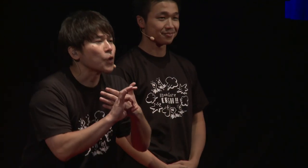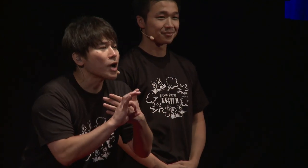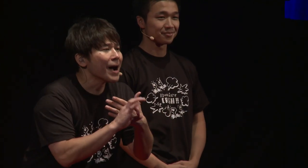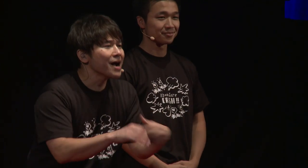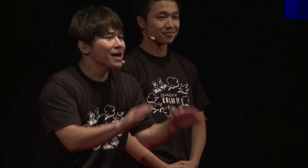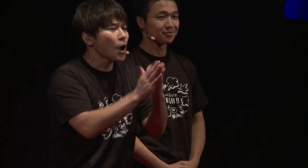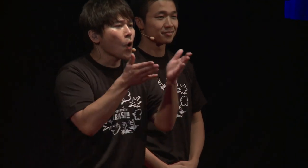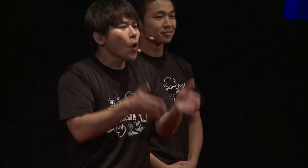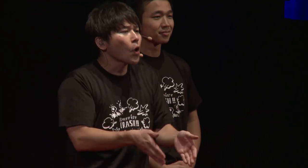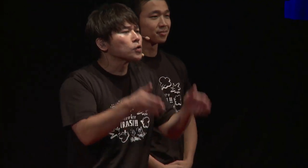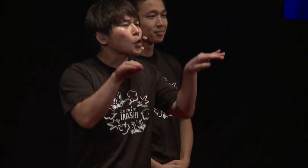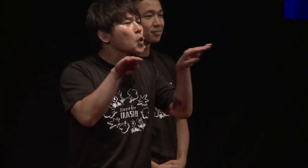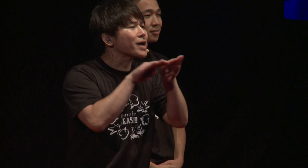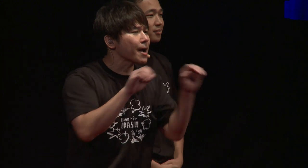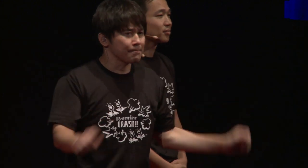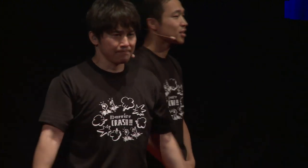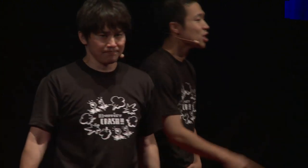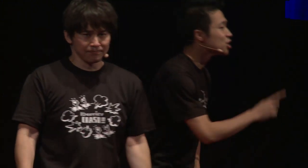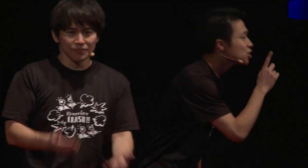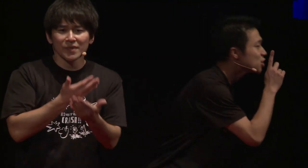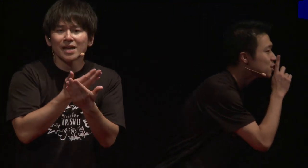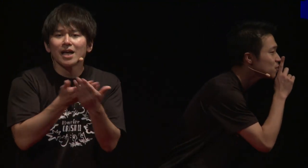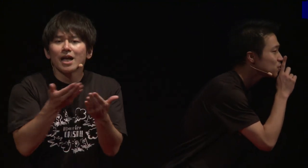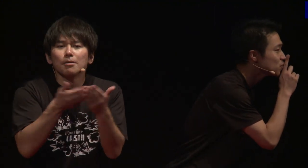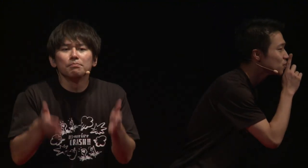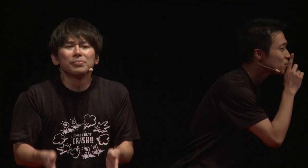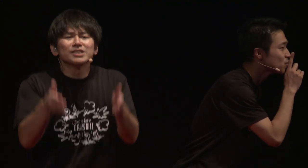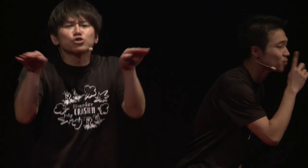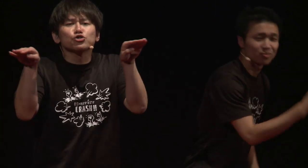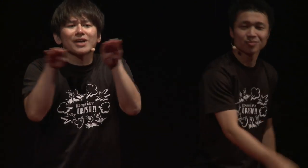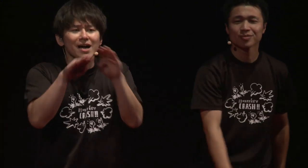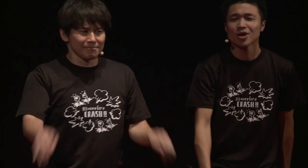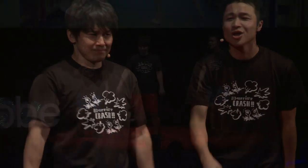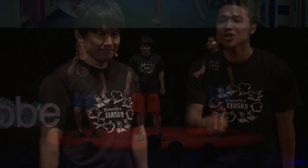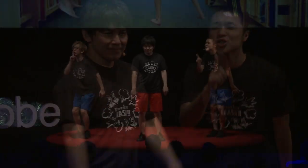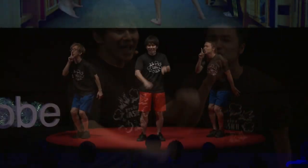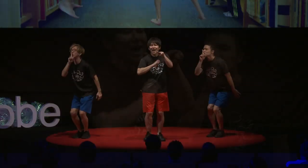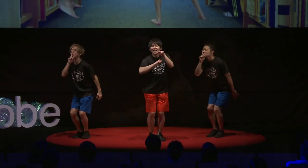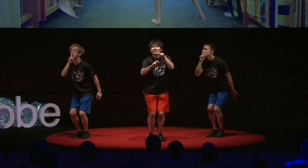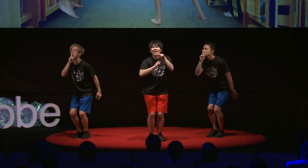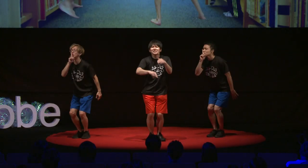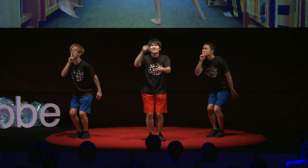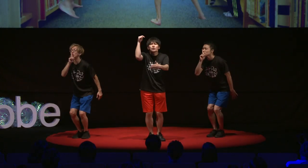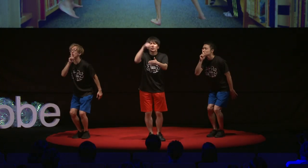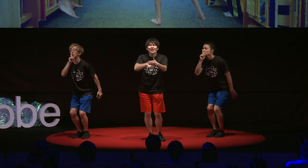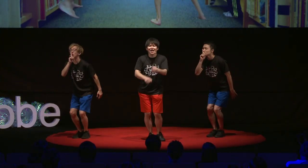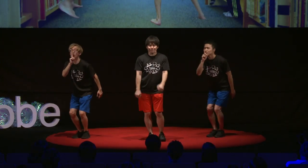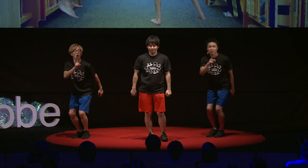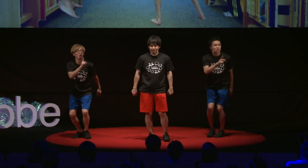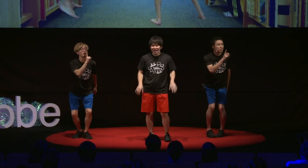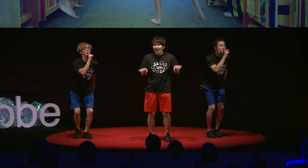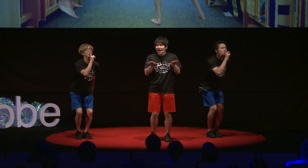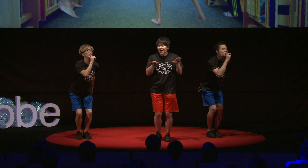For example, in the library, Nakagawa & Ishida: Shh! O: art gallery, N&I: Shh! O: on the train, N&I: Shh!